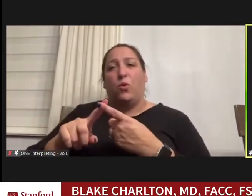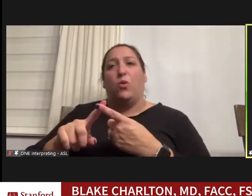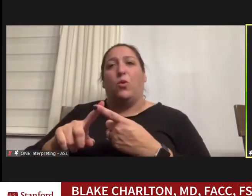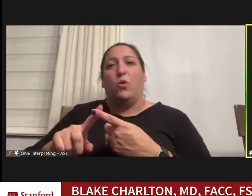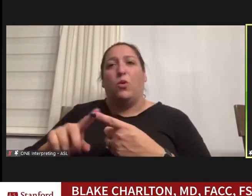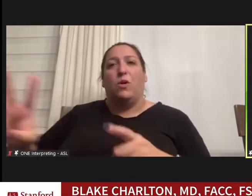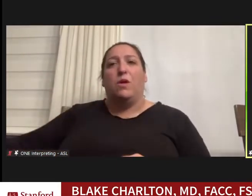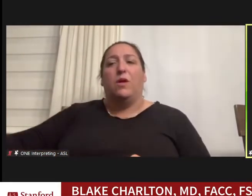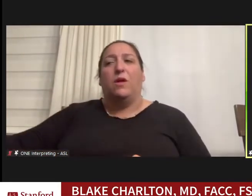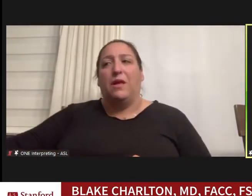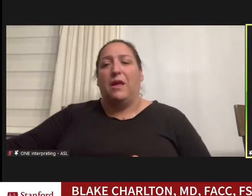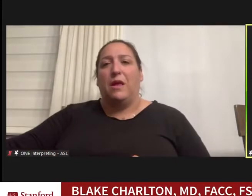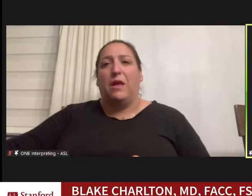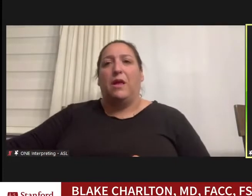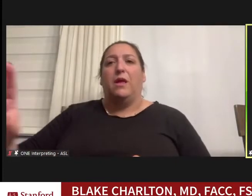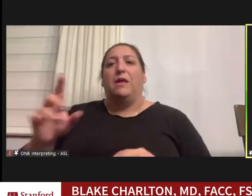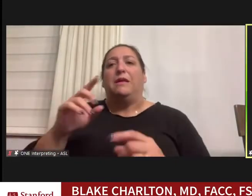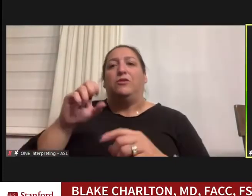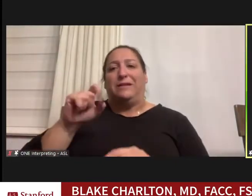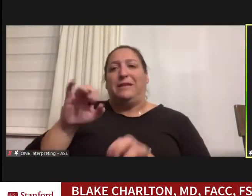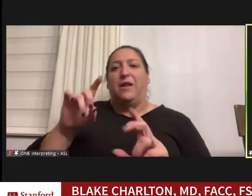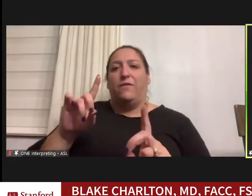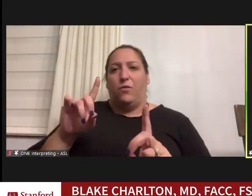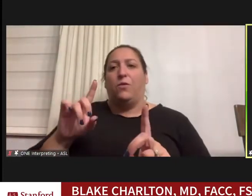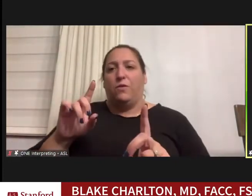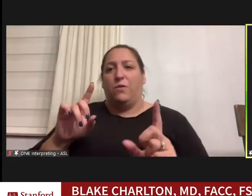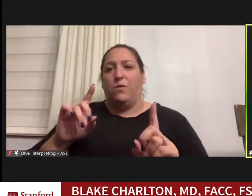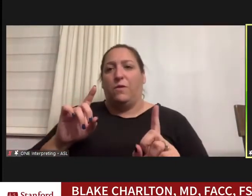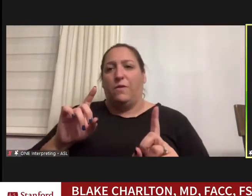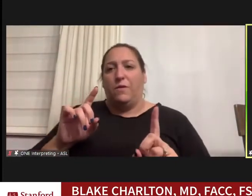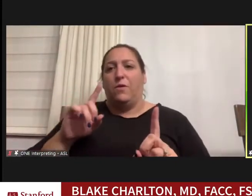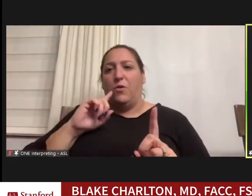at Stanford saying I was going to get all this NIH funding and be a scientist,